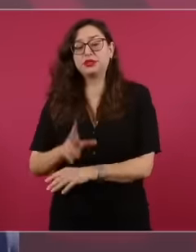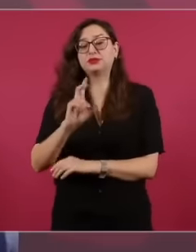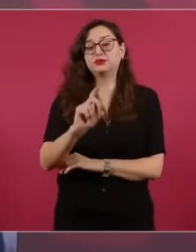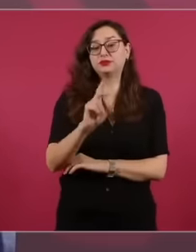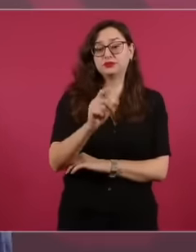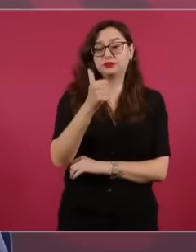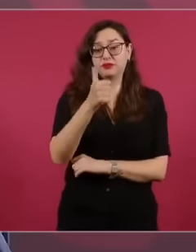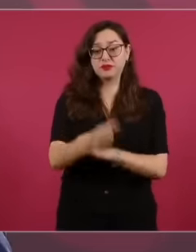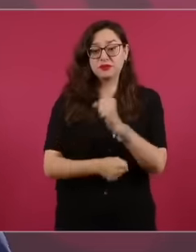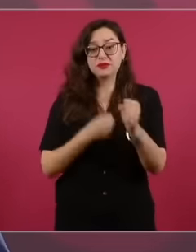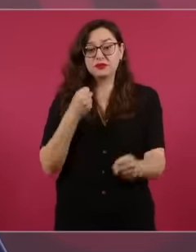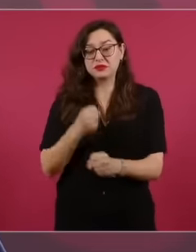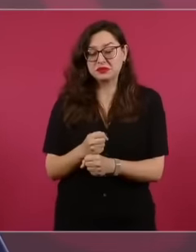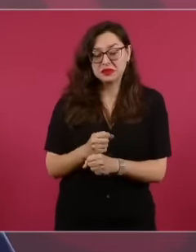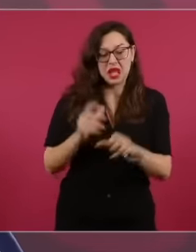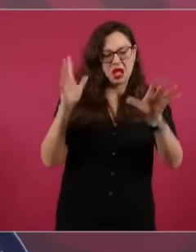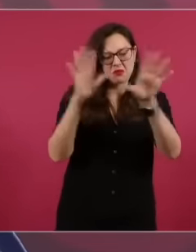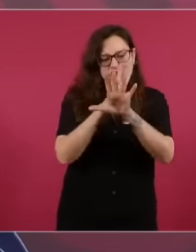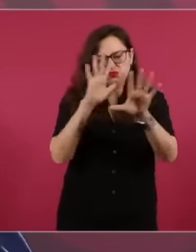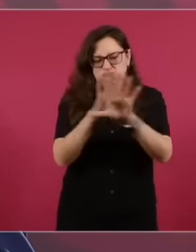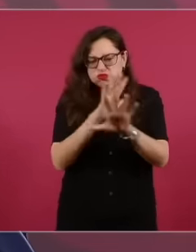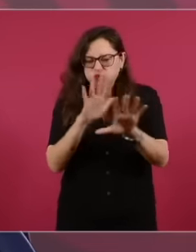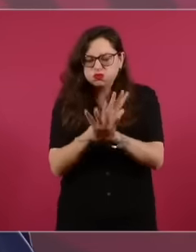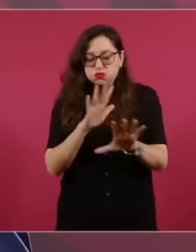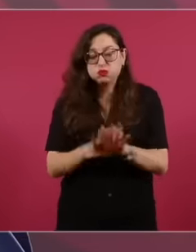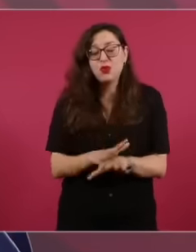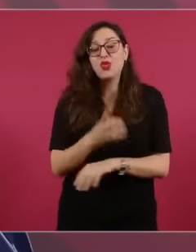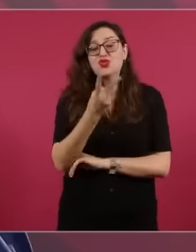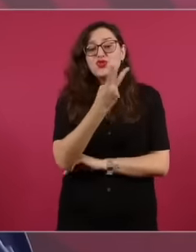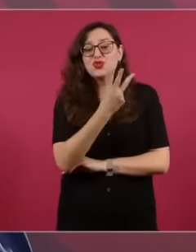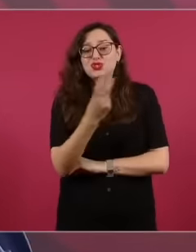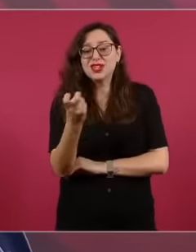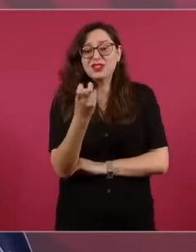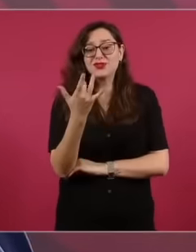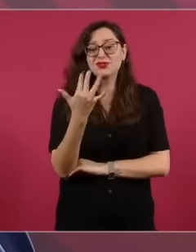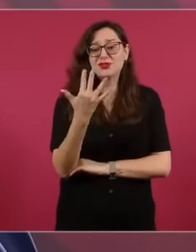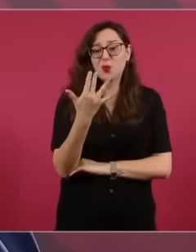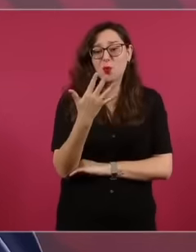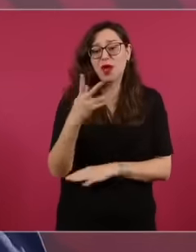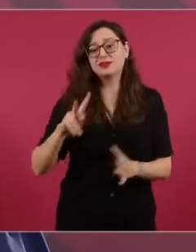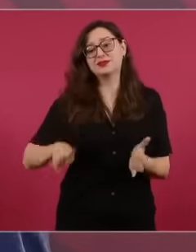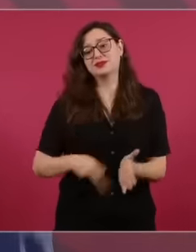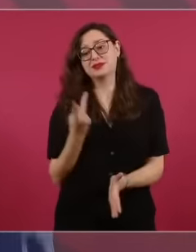250 reforms to the